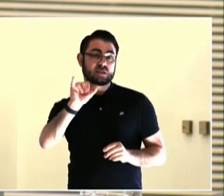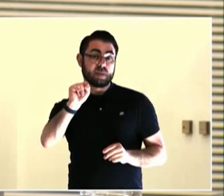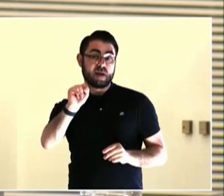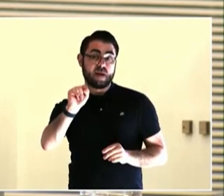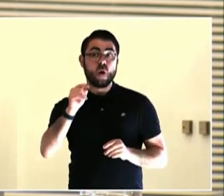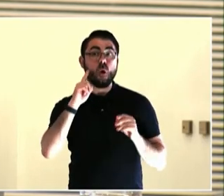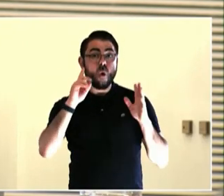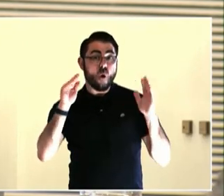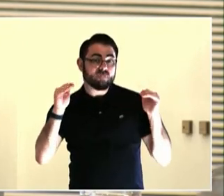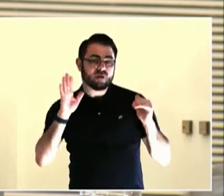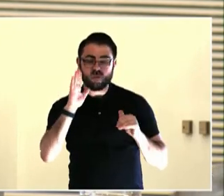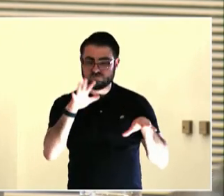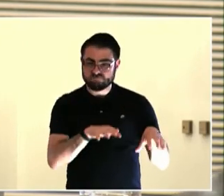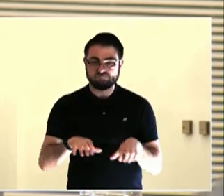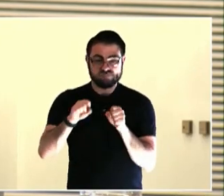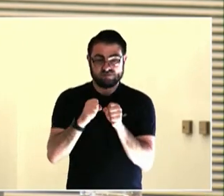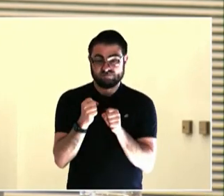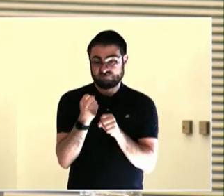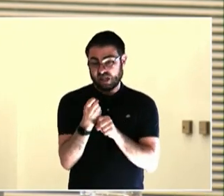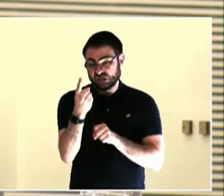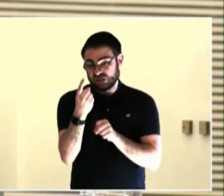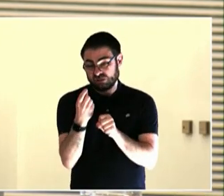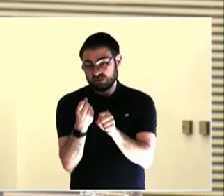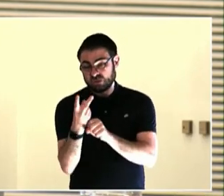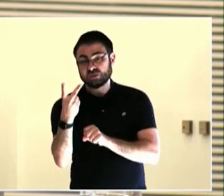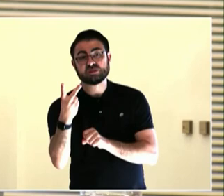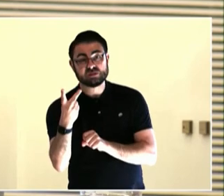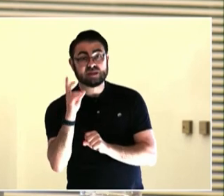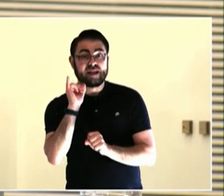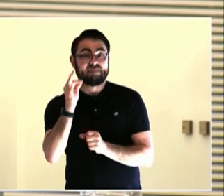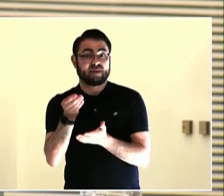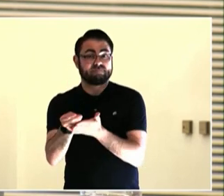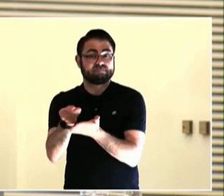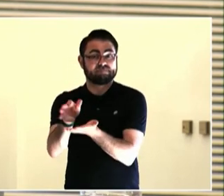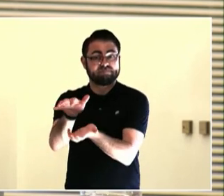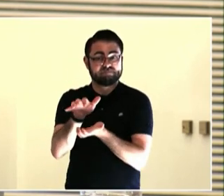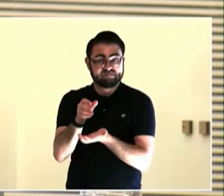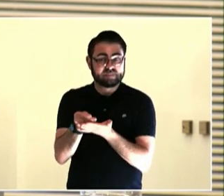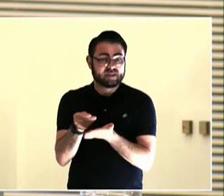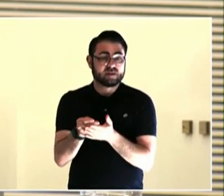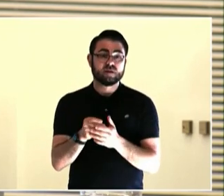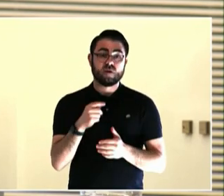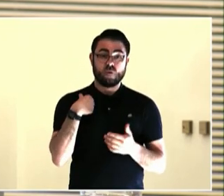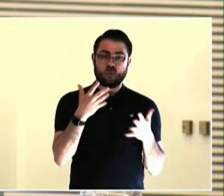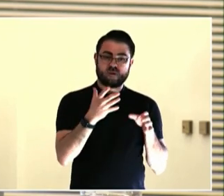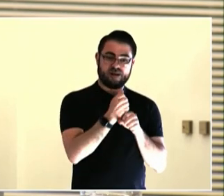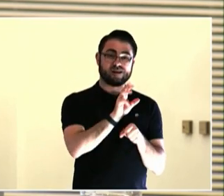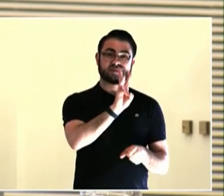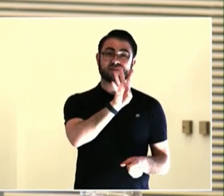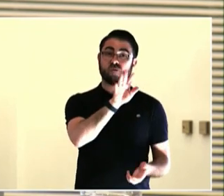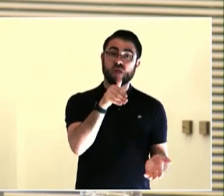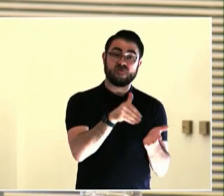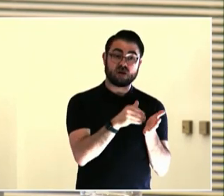doing all the requirements rather than showing up for young people, which is what we should be doing. In fundraising and philanthropy,